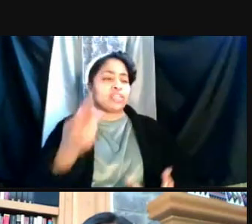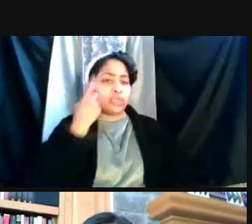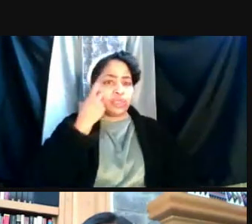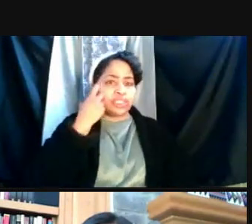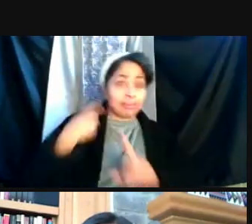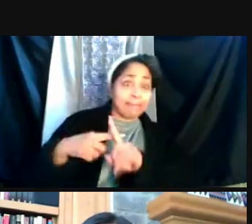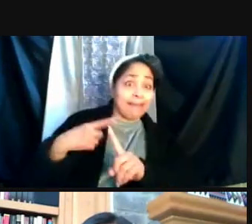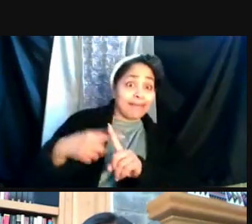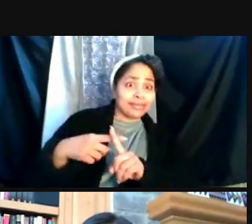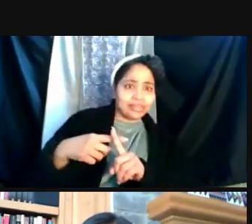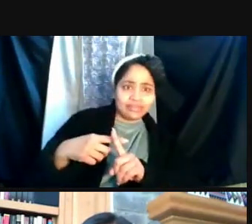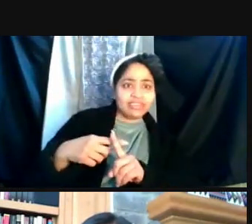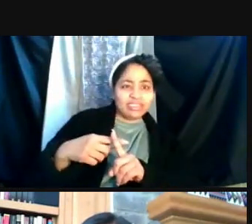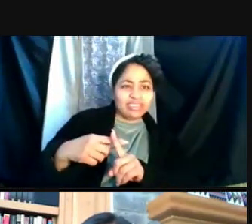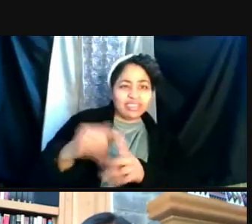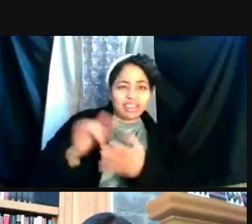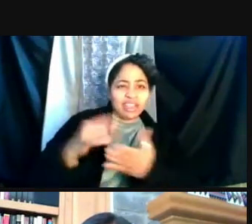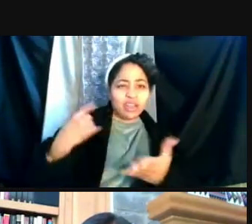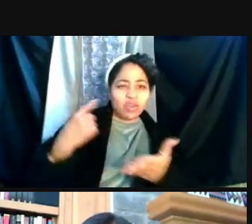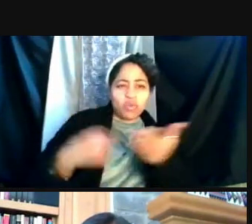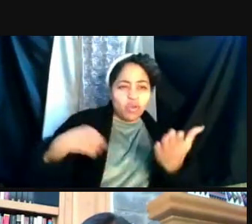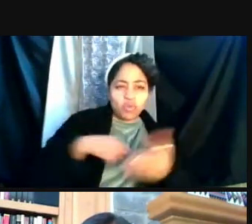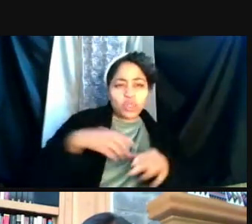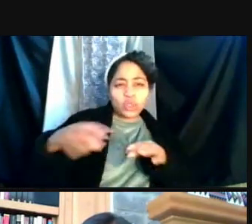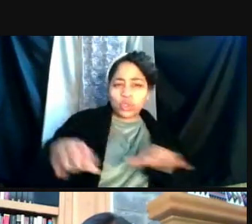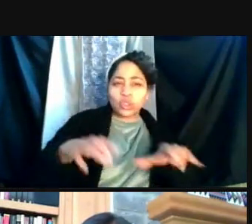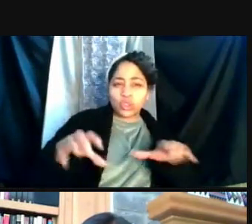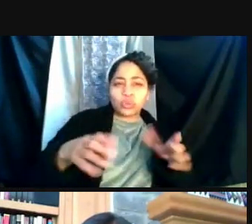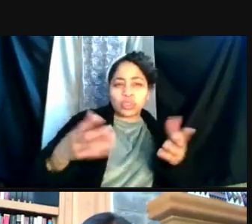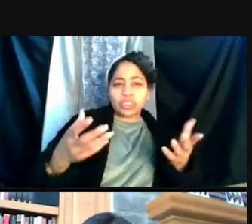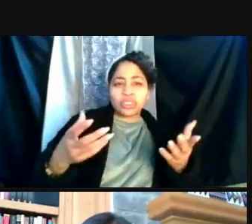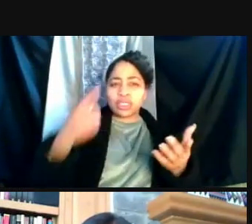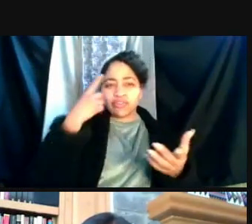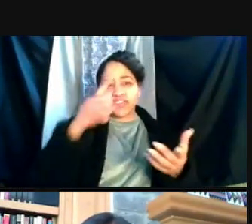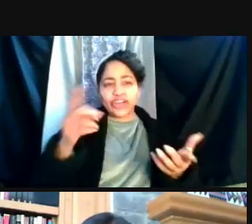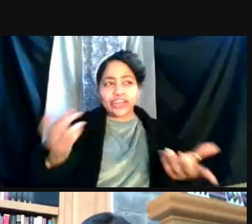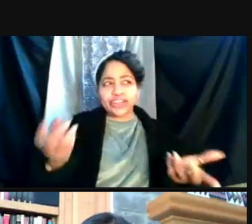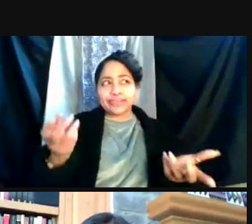And that's what we're doing in terms of close contacts.